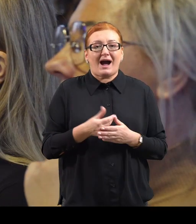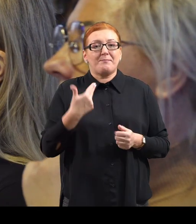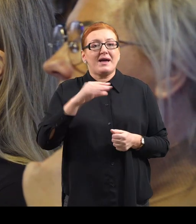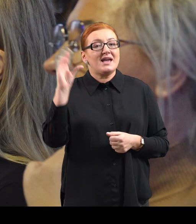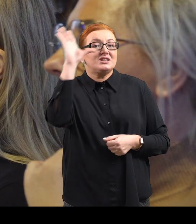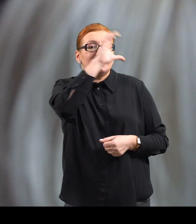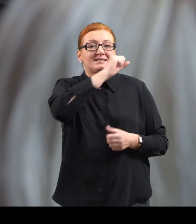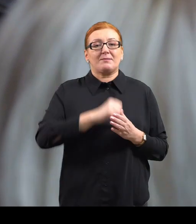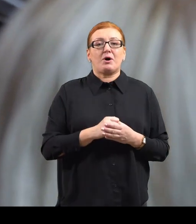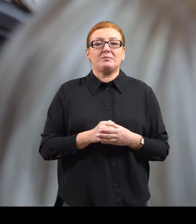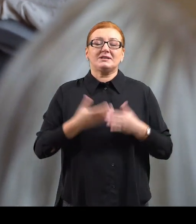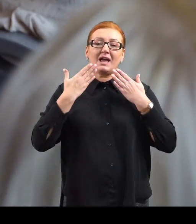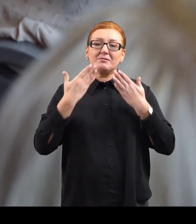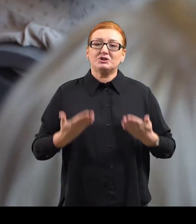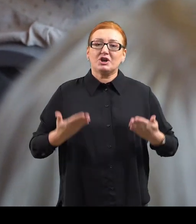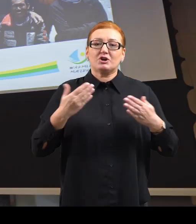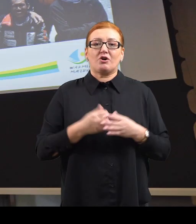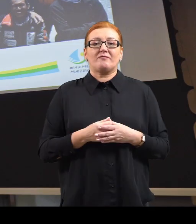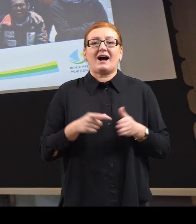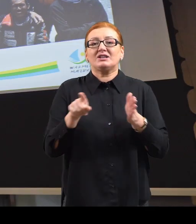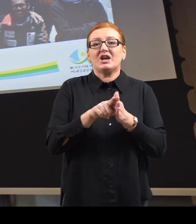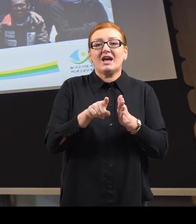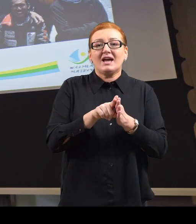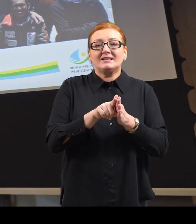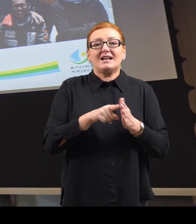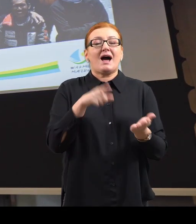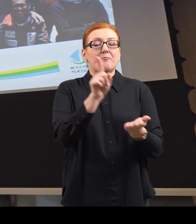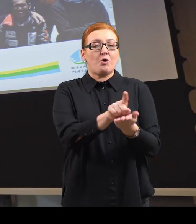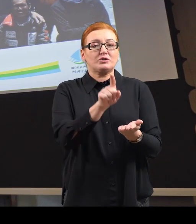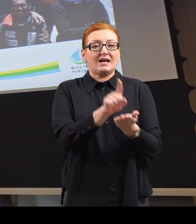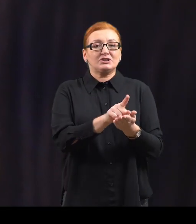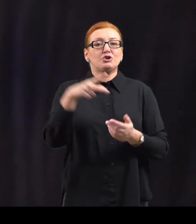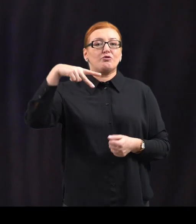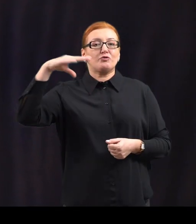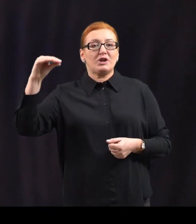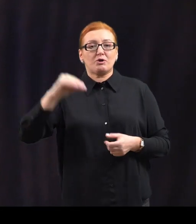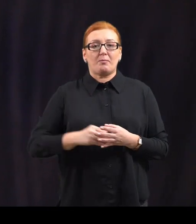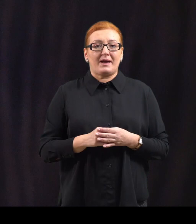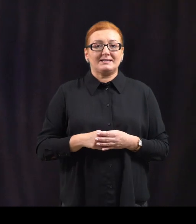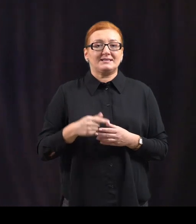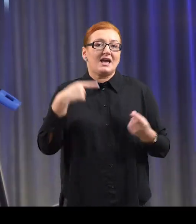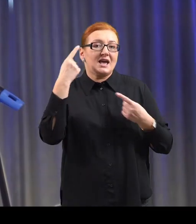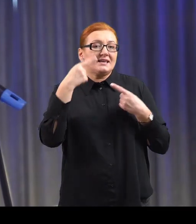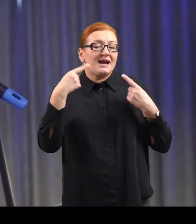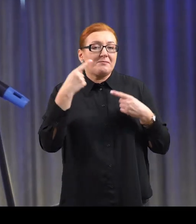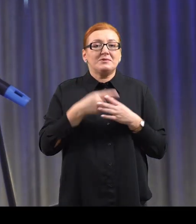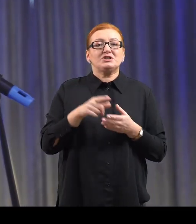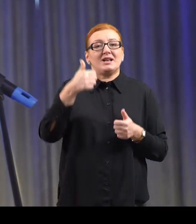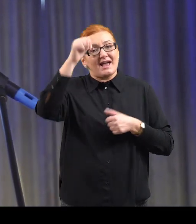Let's not forget how gratefull we should be to EU taxpayers I would call it like that, because we name it